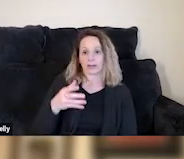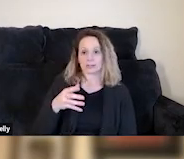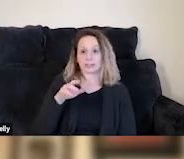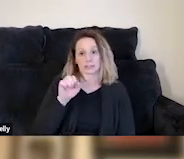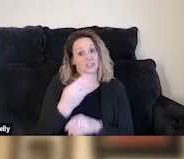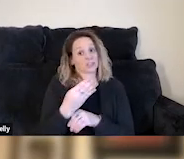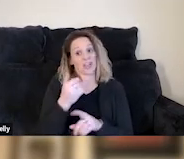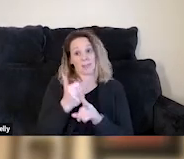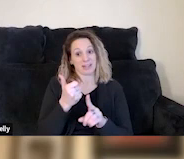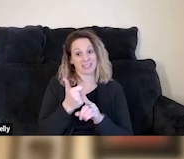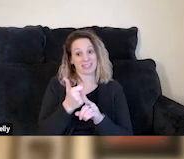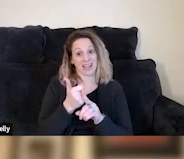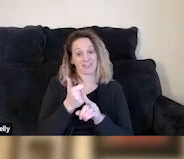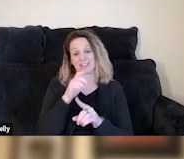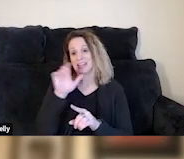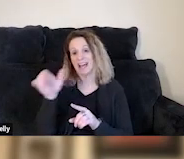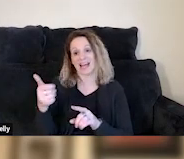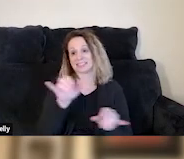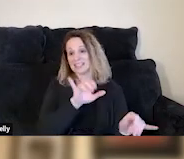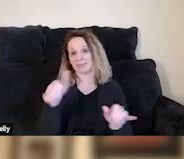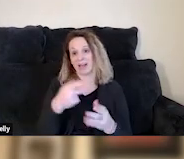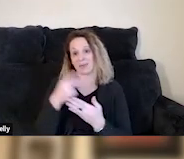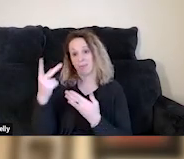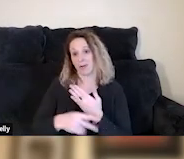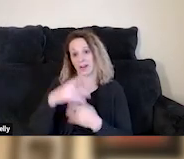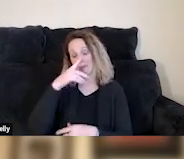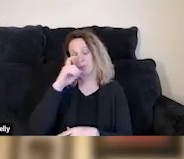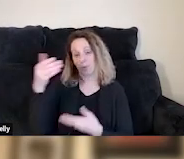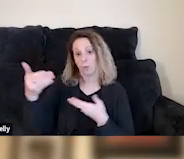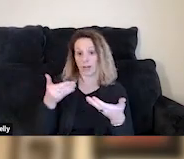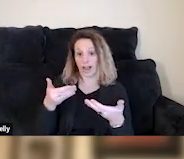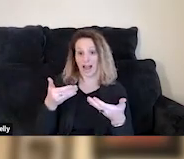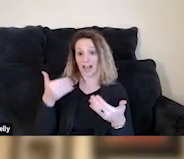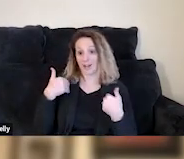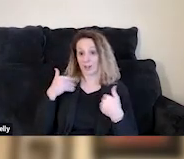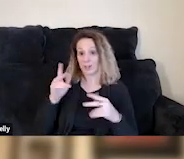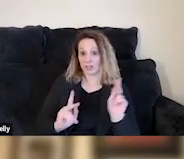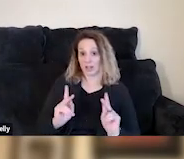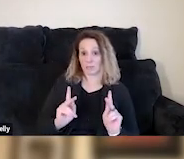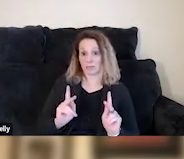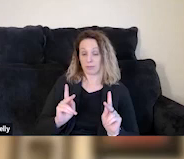It's unlike some other programs, because it is literally a job. So, we're hiring young people to be able to work